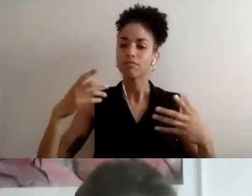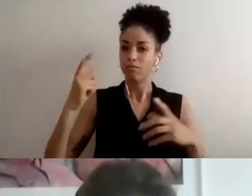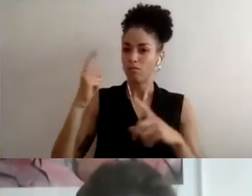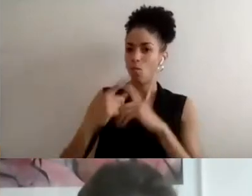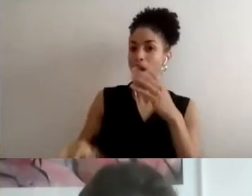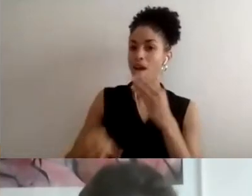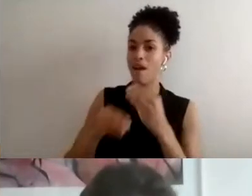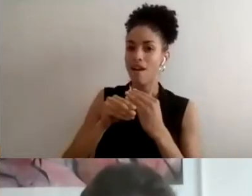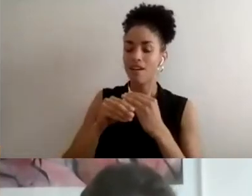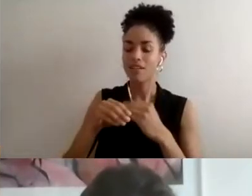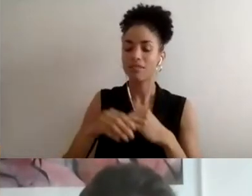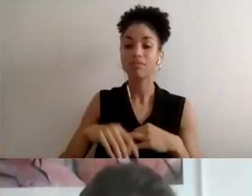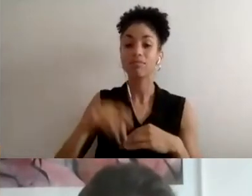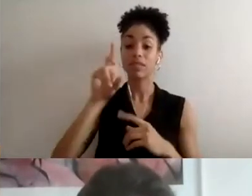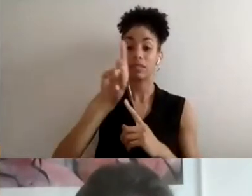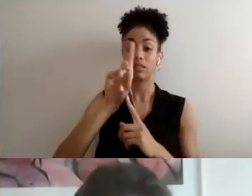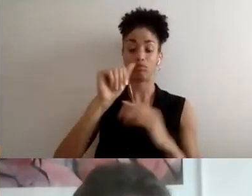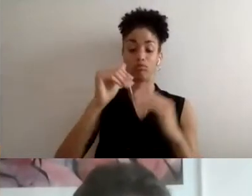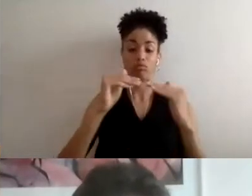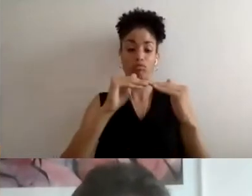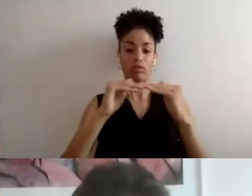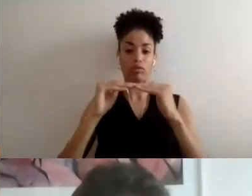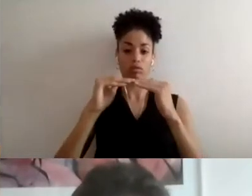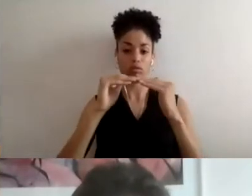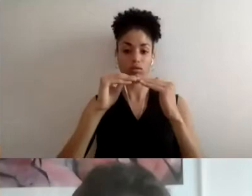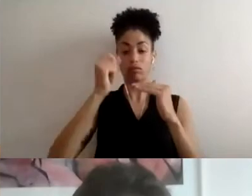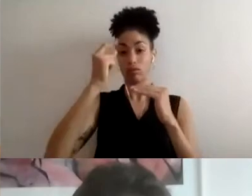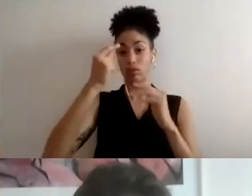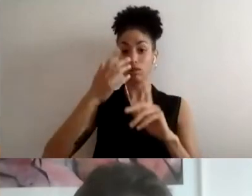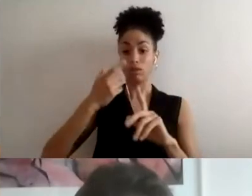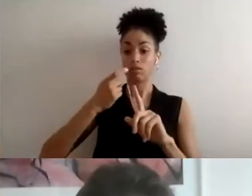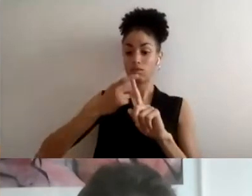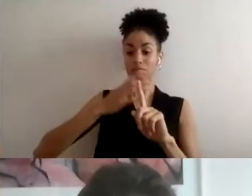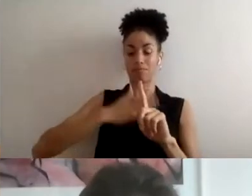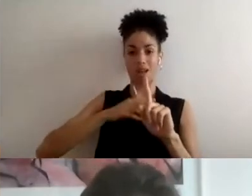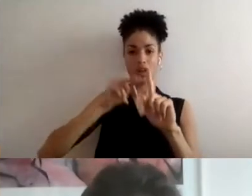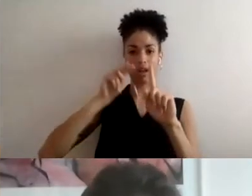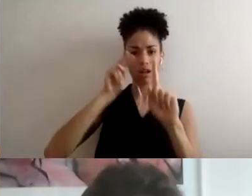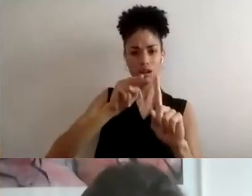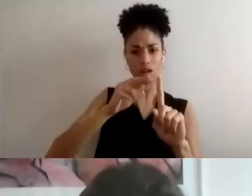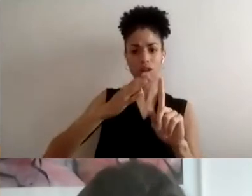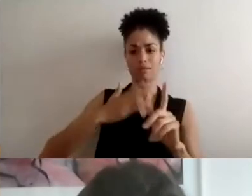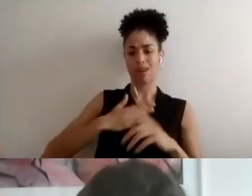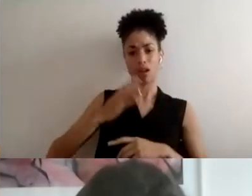disability justice, from my learnings and from my understandings, is something that